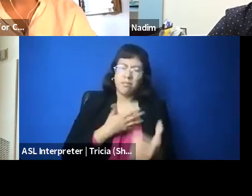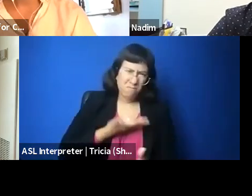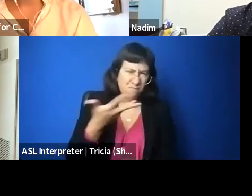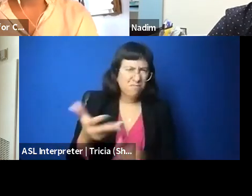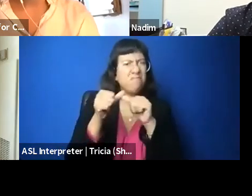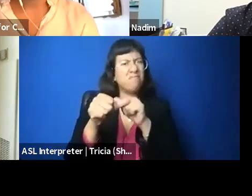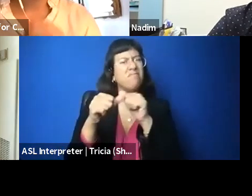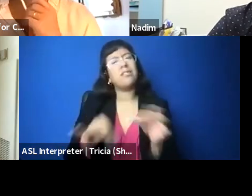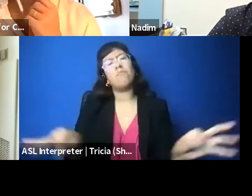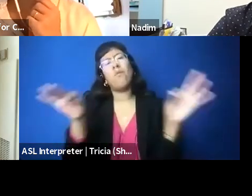And Diala?